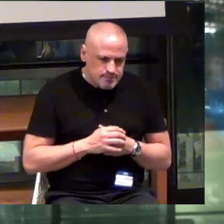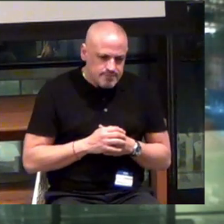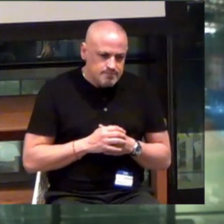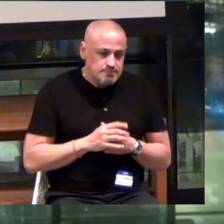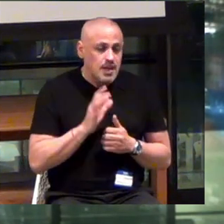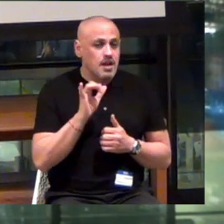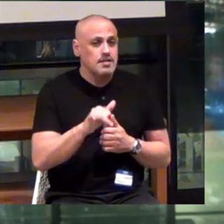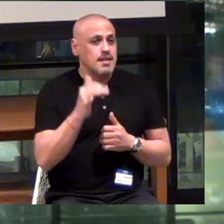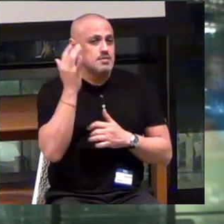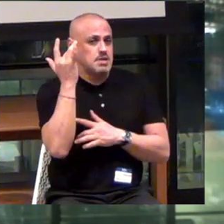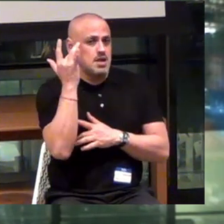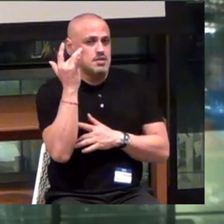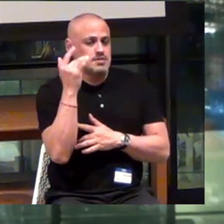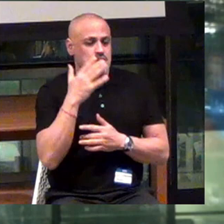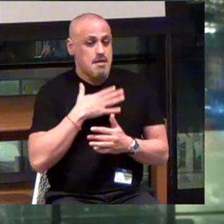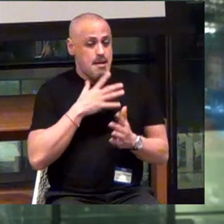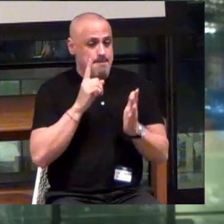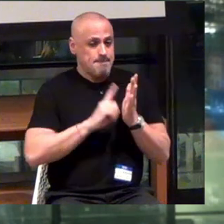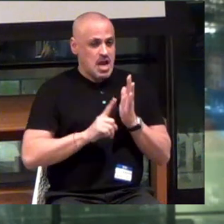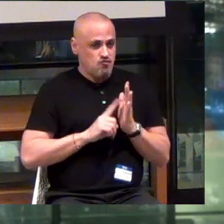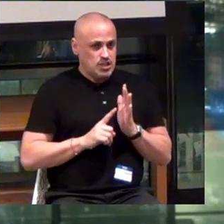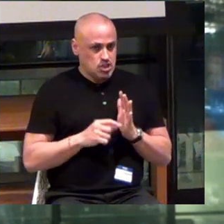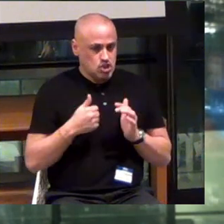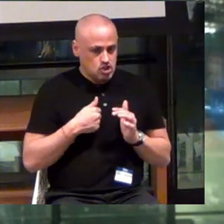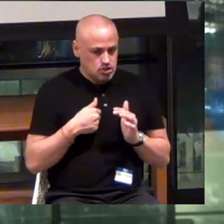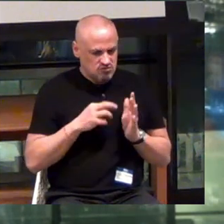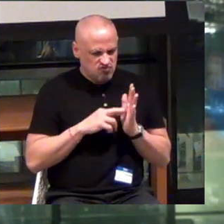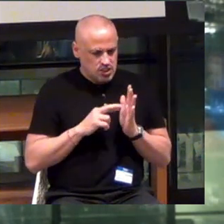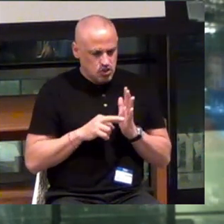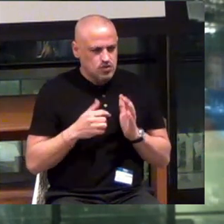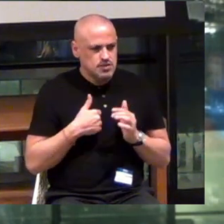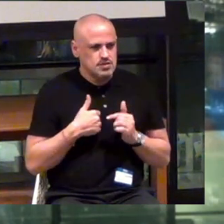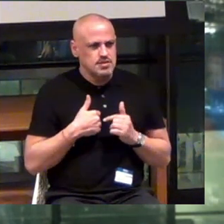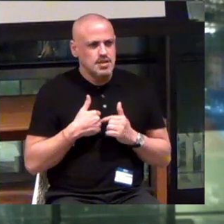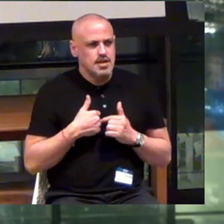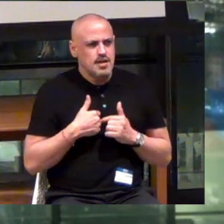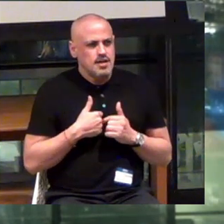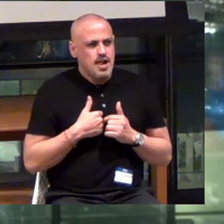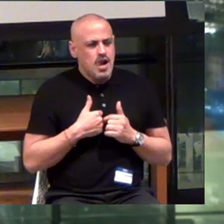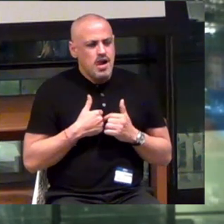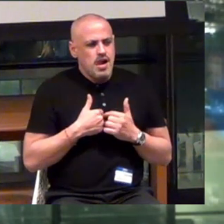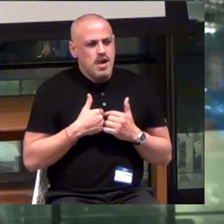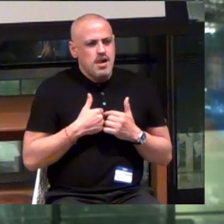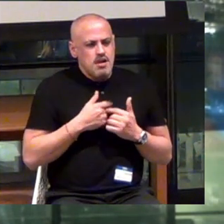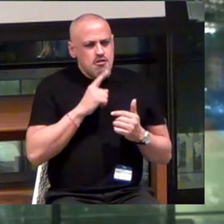And that's because in my research, it was really interesting.